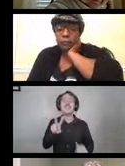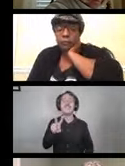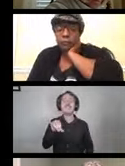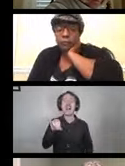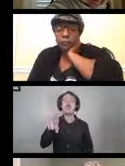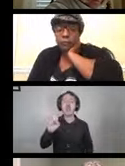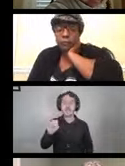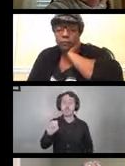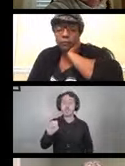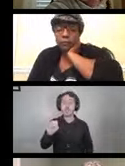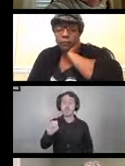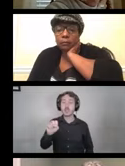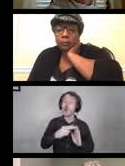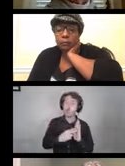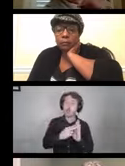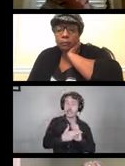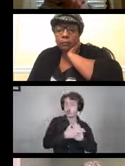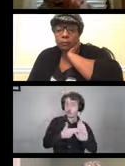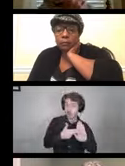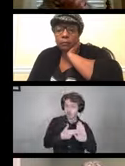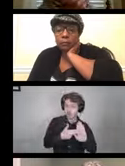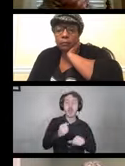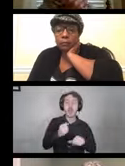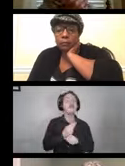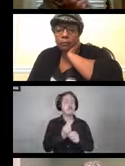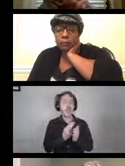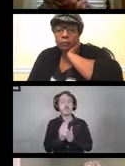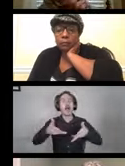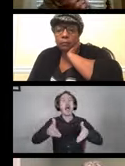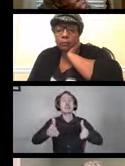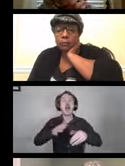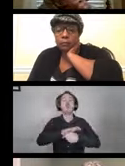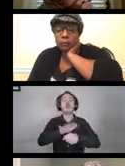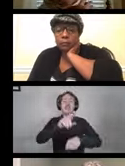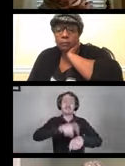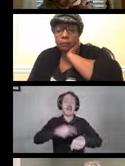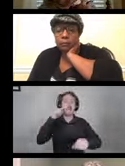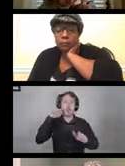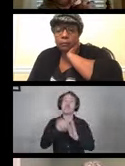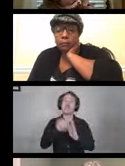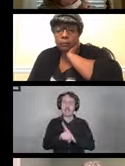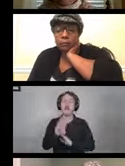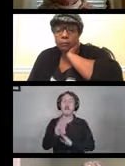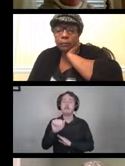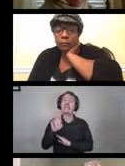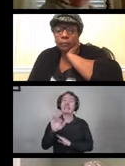Read the directions and be sure to allow enough time. Allow the device to air dry and as always—